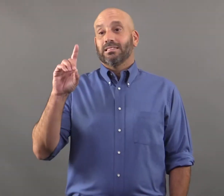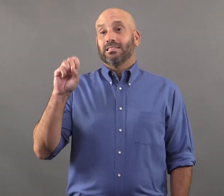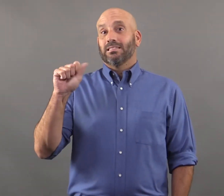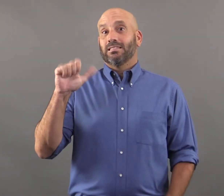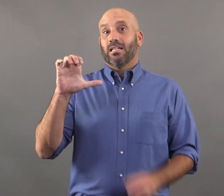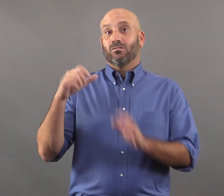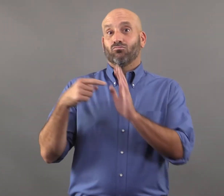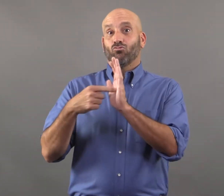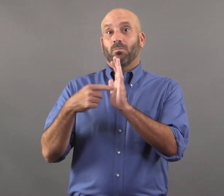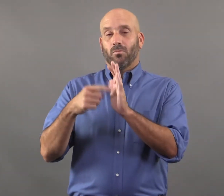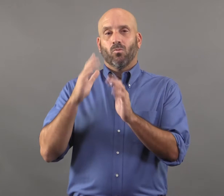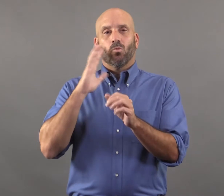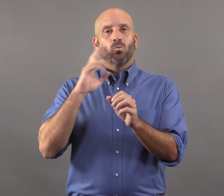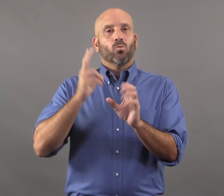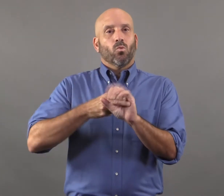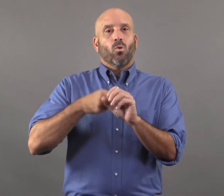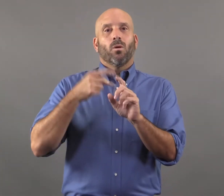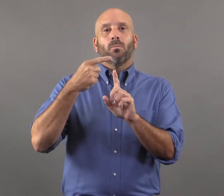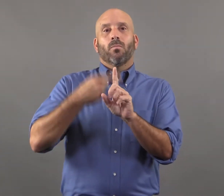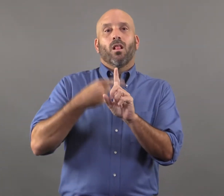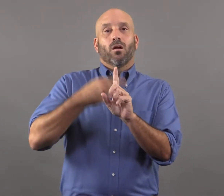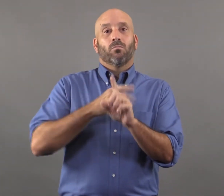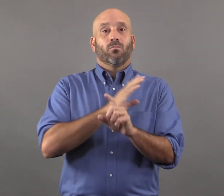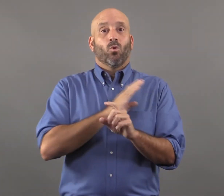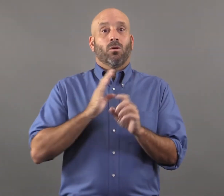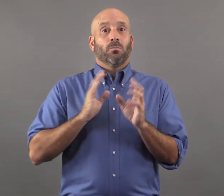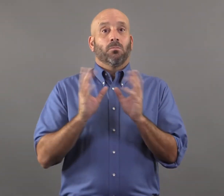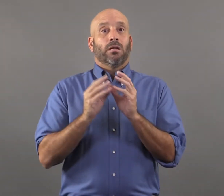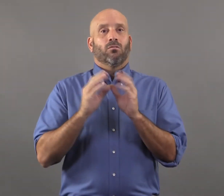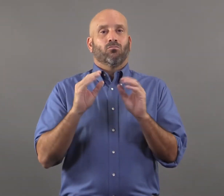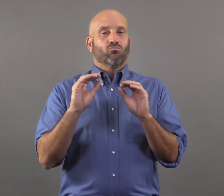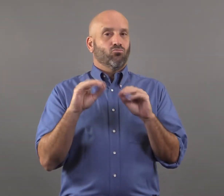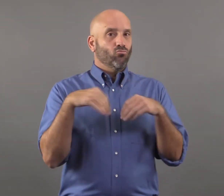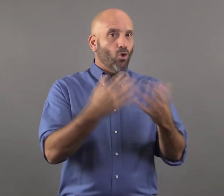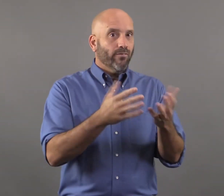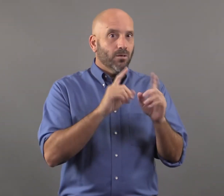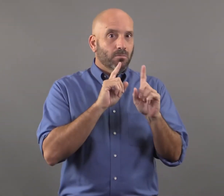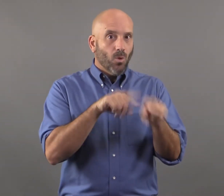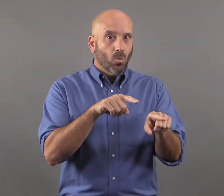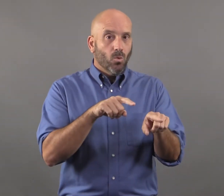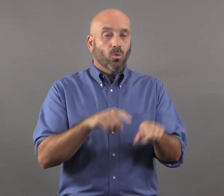DSAC representative will join the monthly board meetings and provide a report.